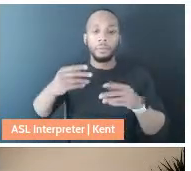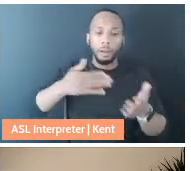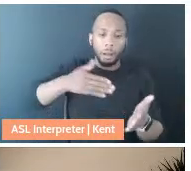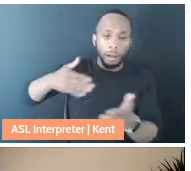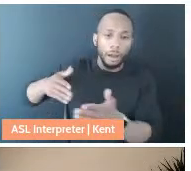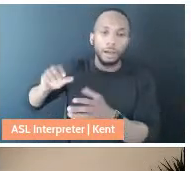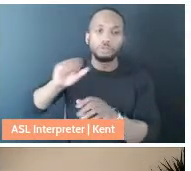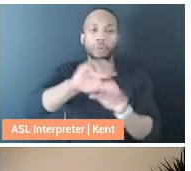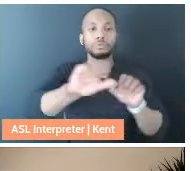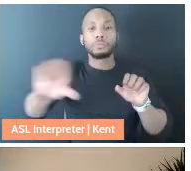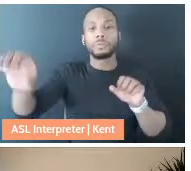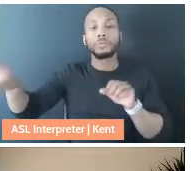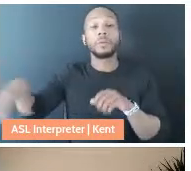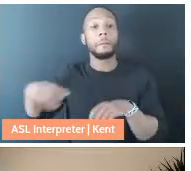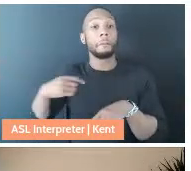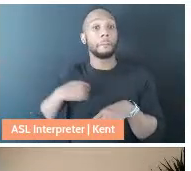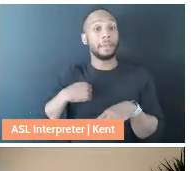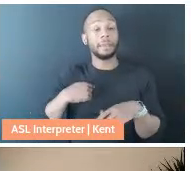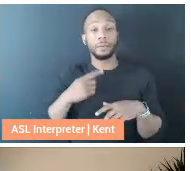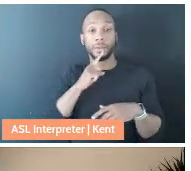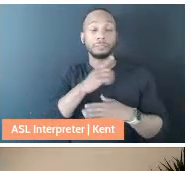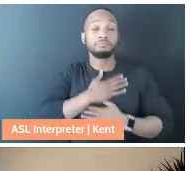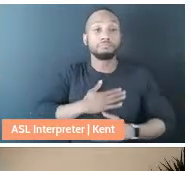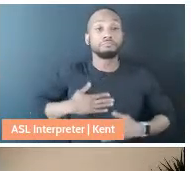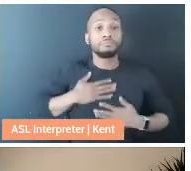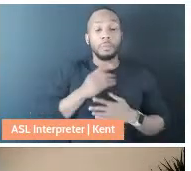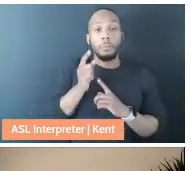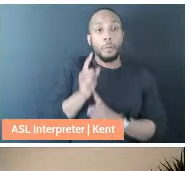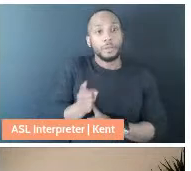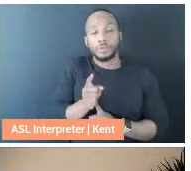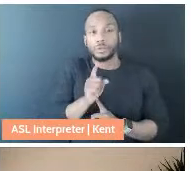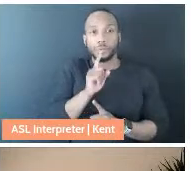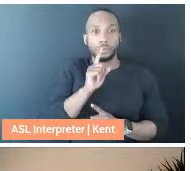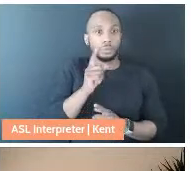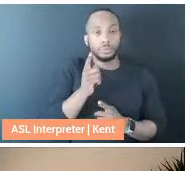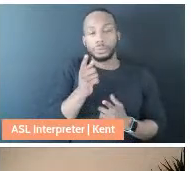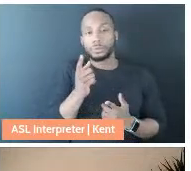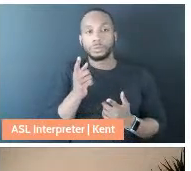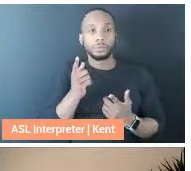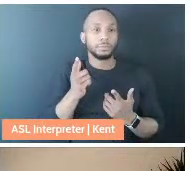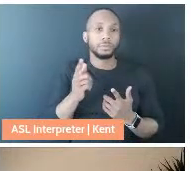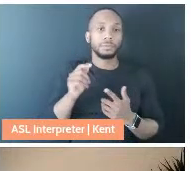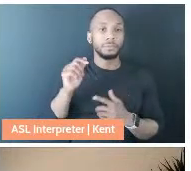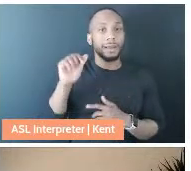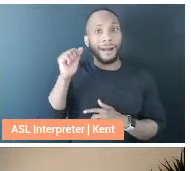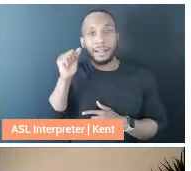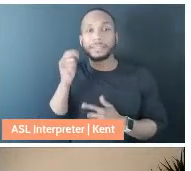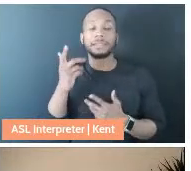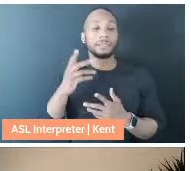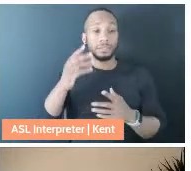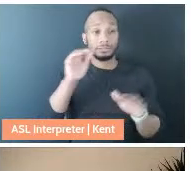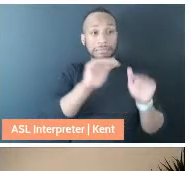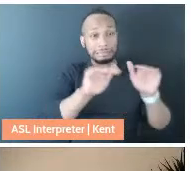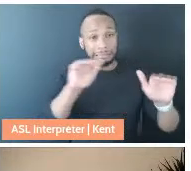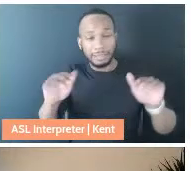me also relishing in moments to shower aunties and care and let them know they're worthy of care.